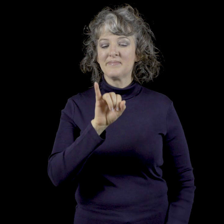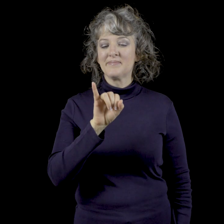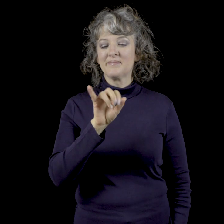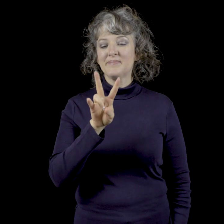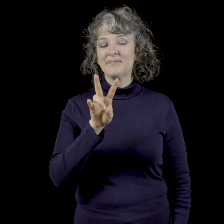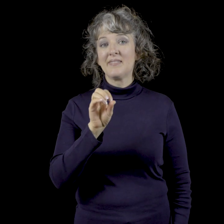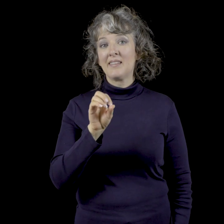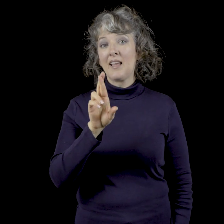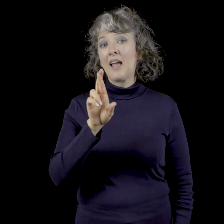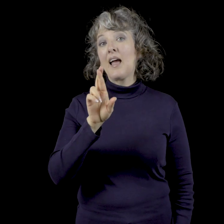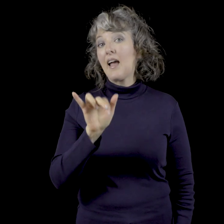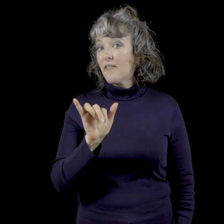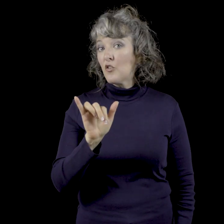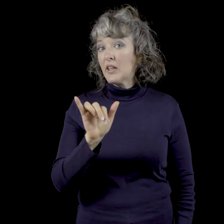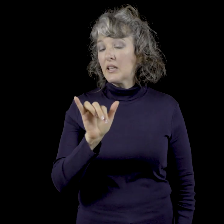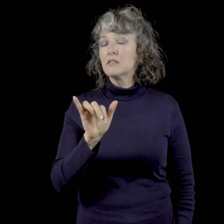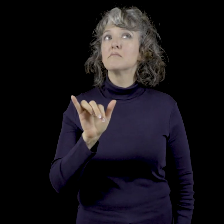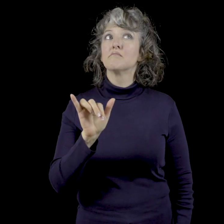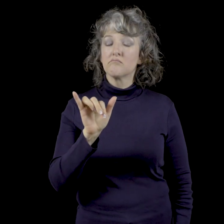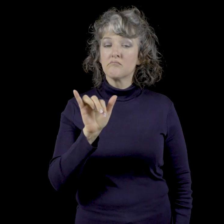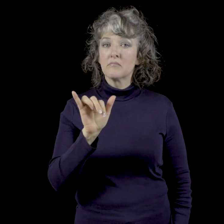I-V-O-R-Y